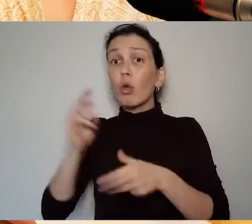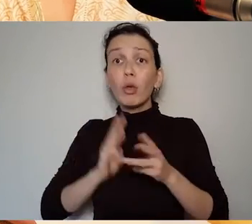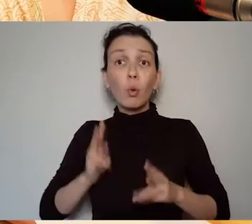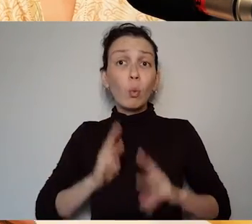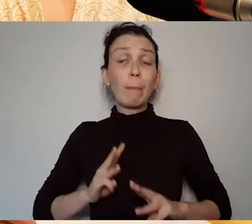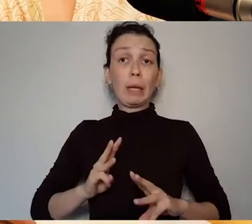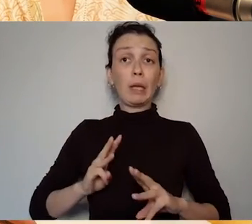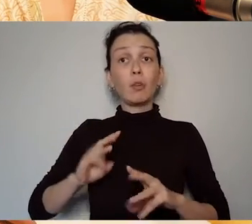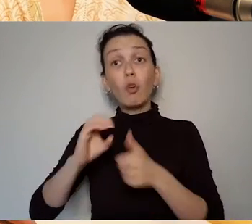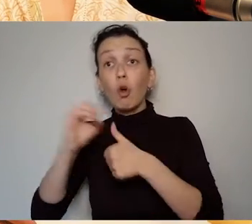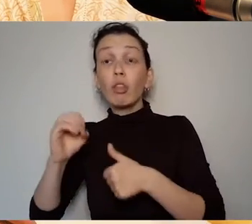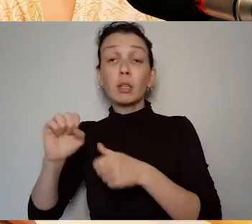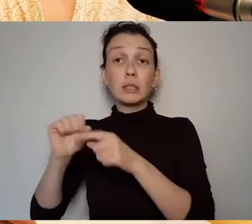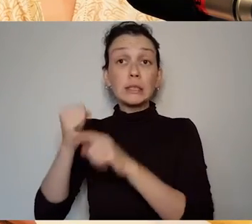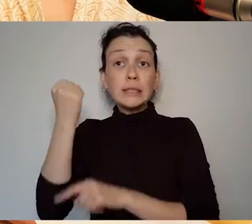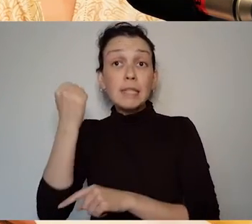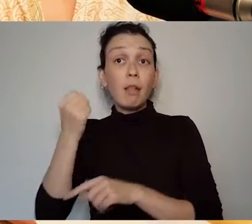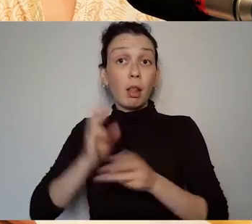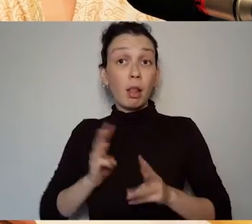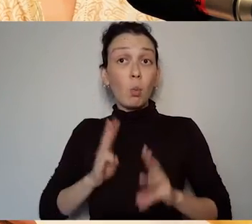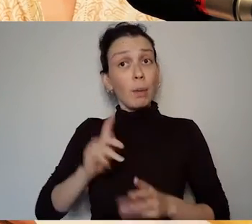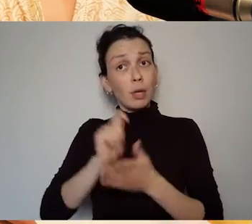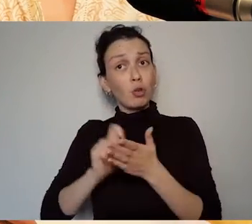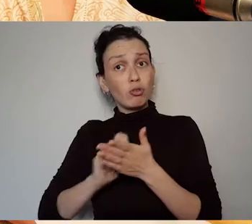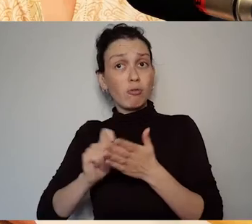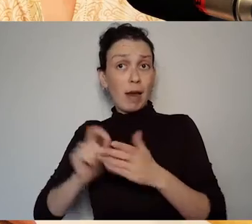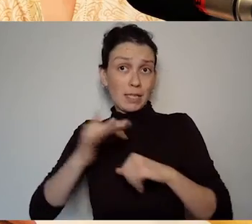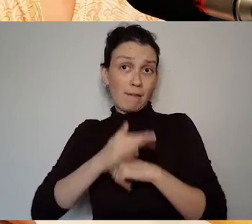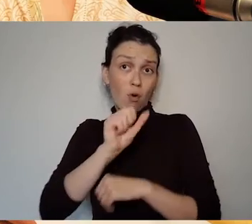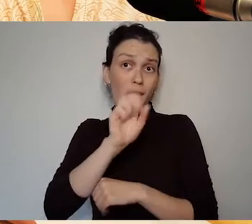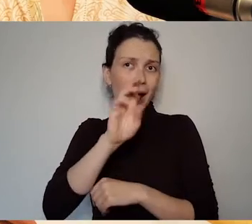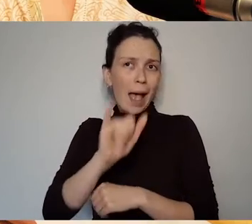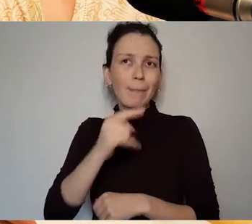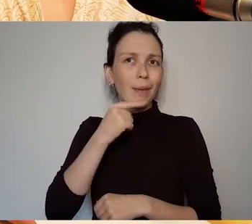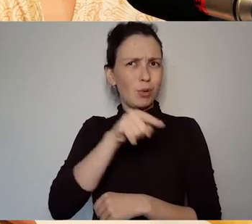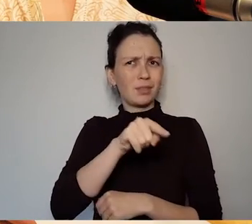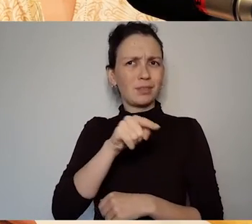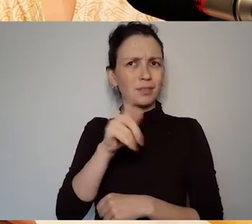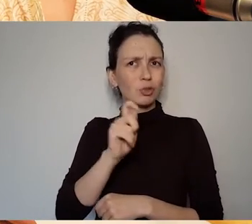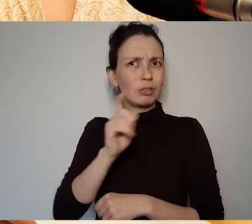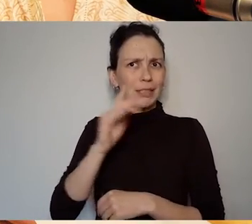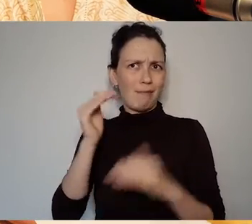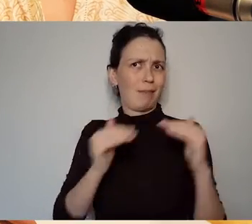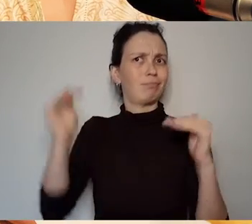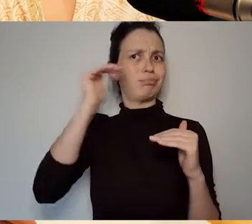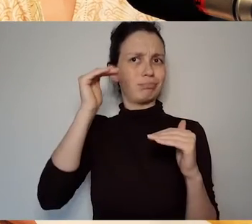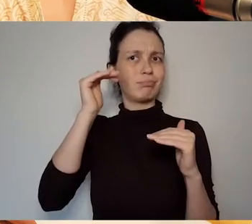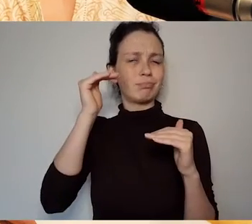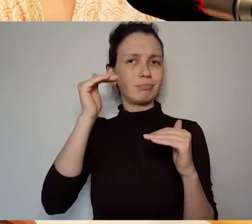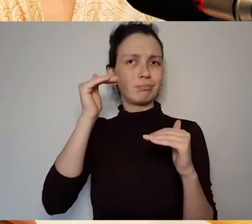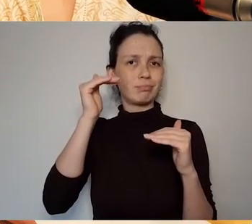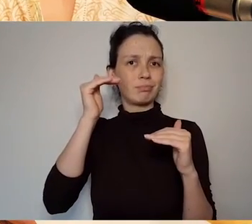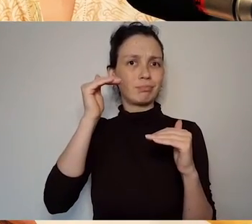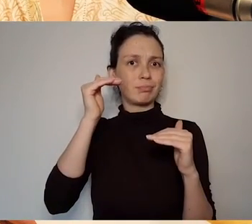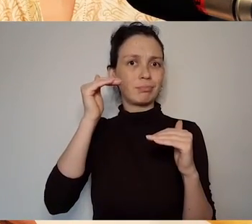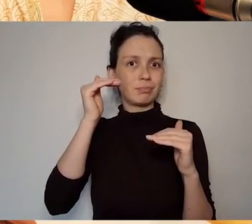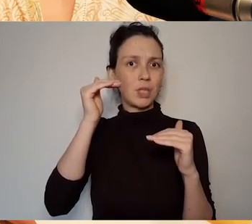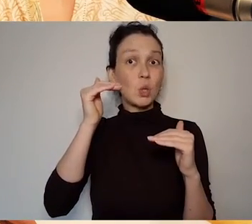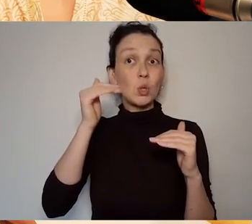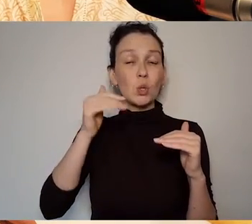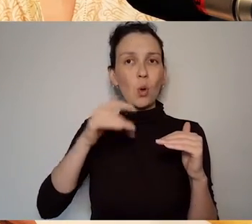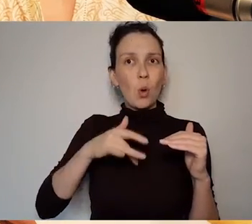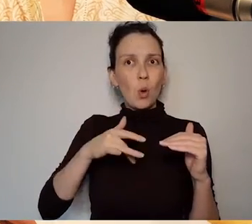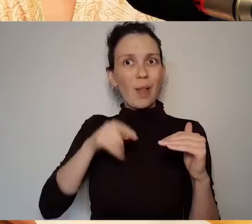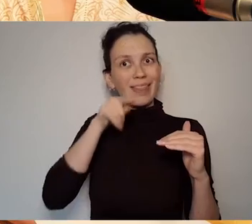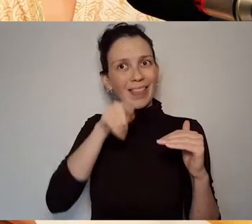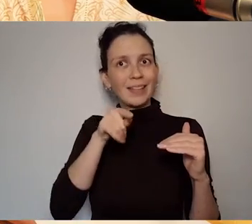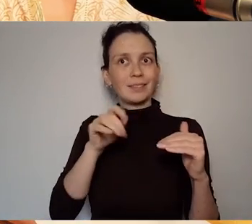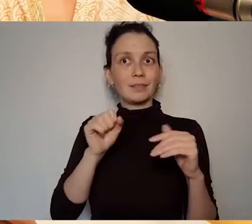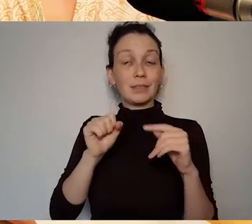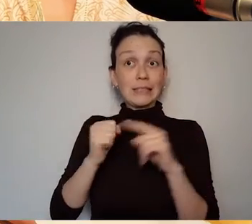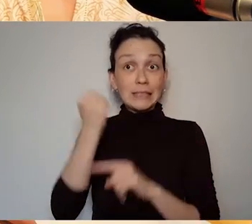writing plays, but none were as successful as Deevy and so I suppose that success with The Abbey